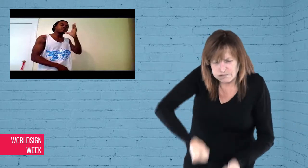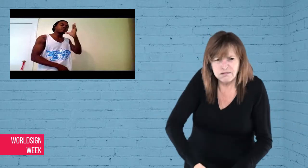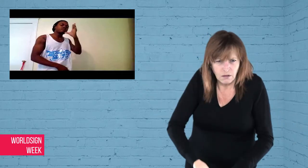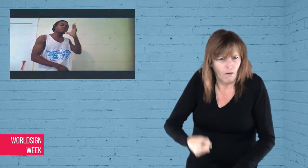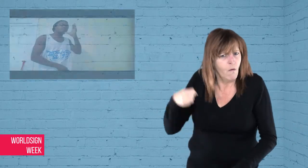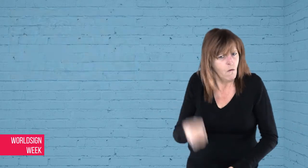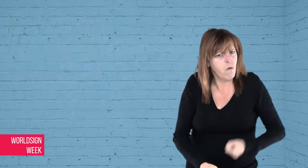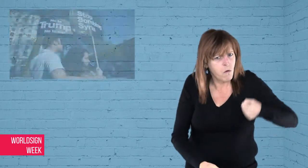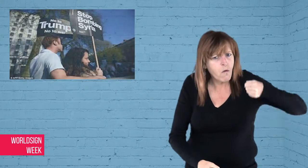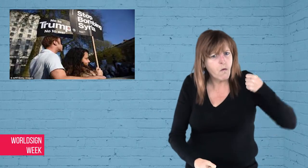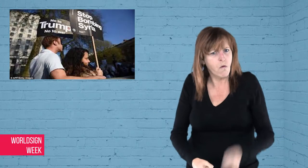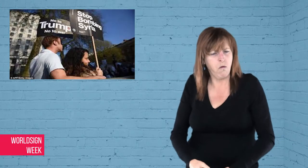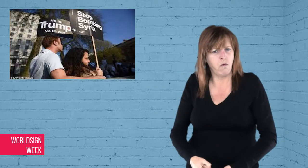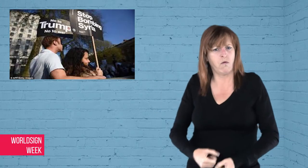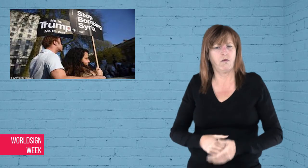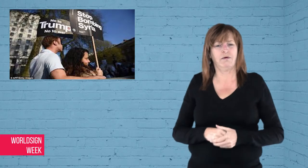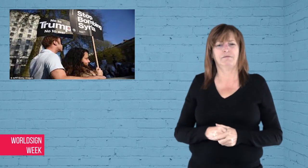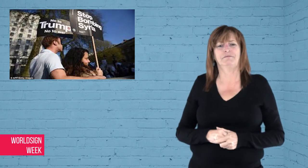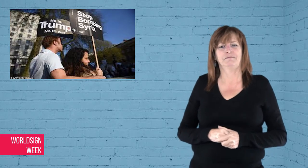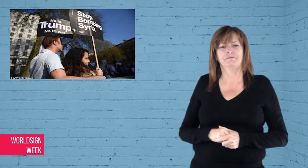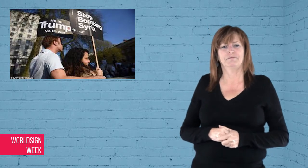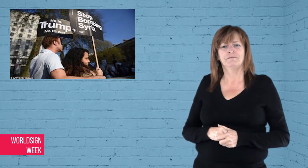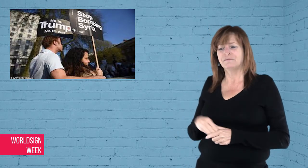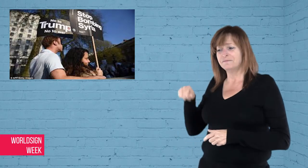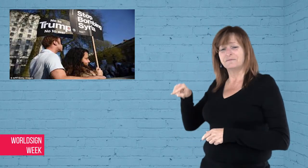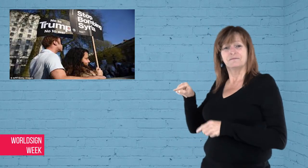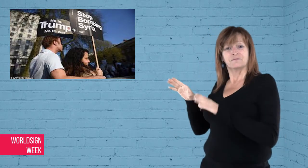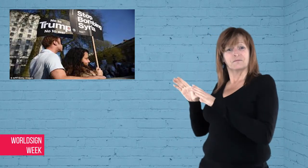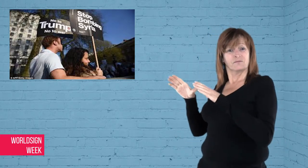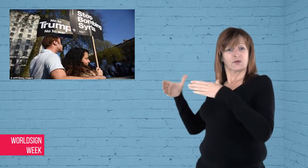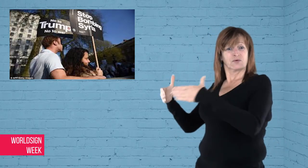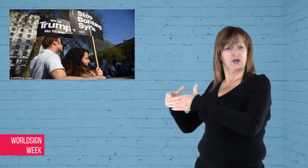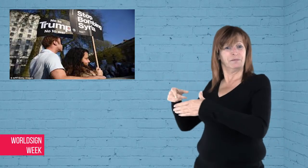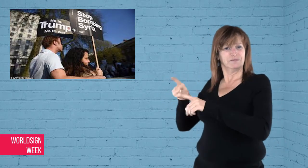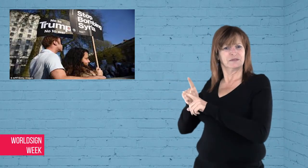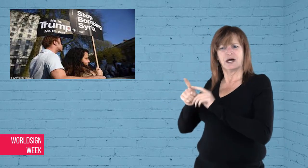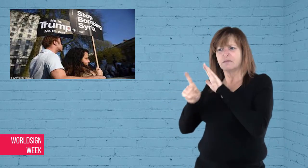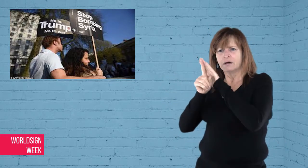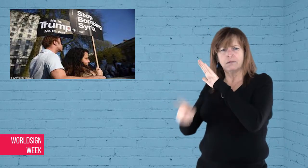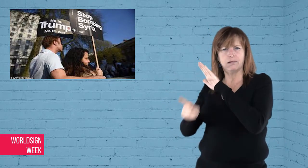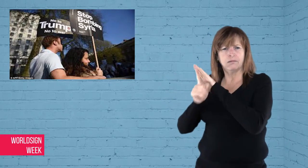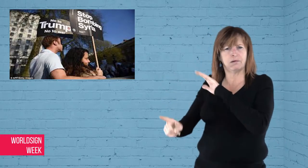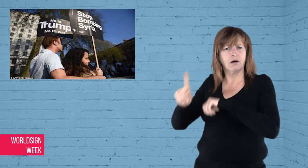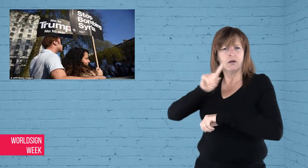took him down to the ground, punching him. None of the airstrike supporter